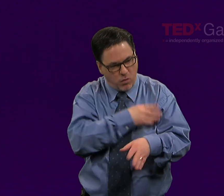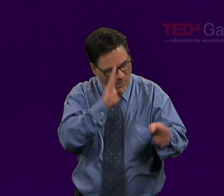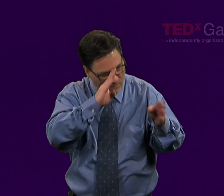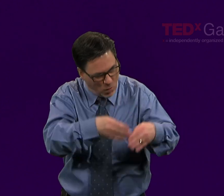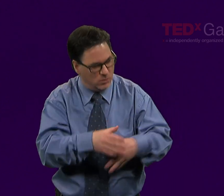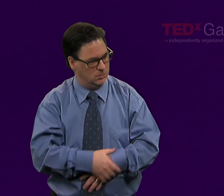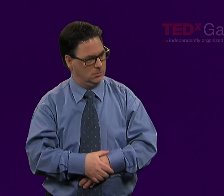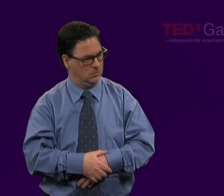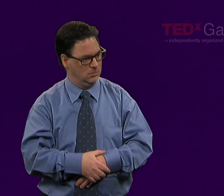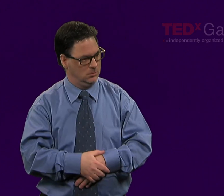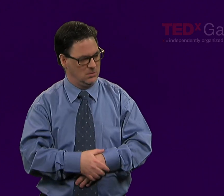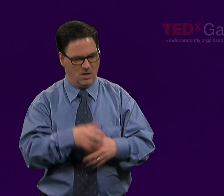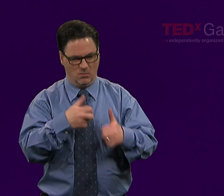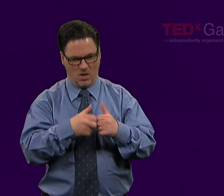But what then is focus?